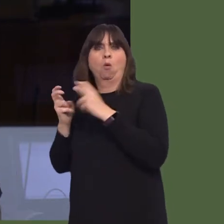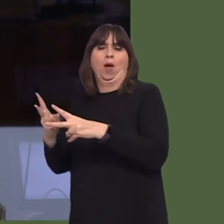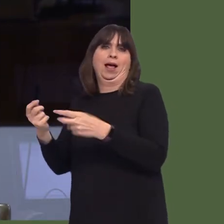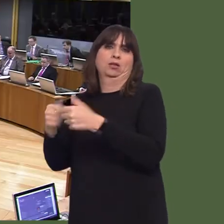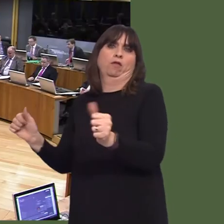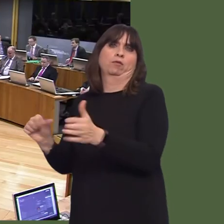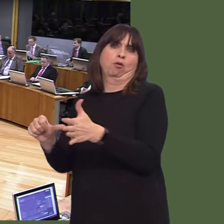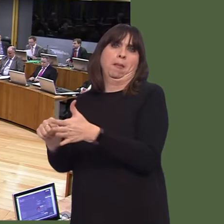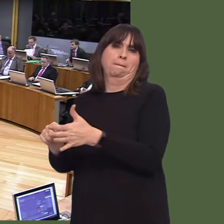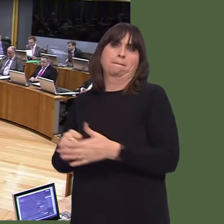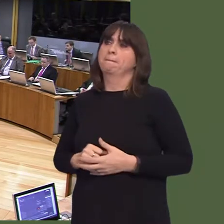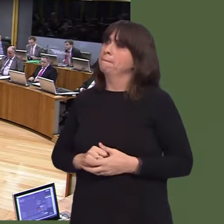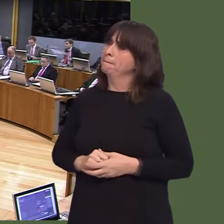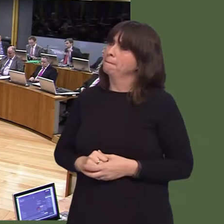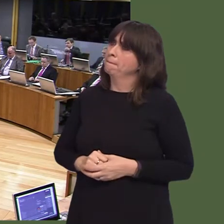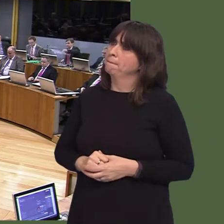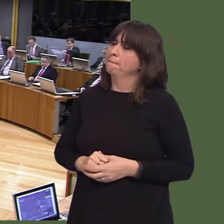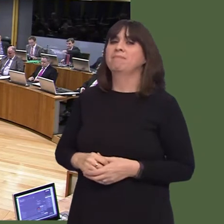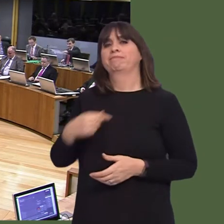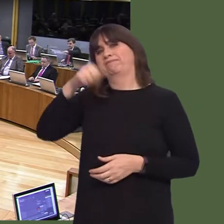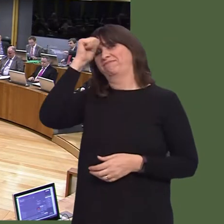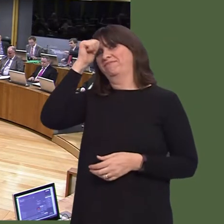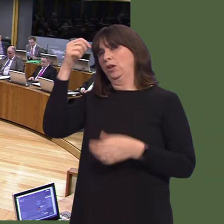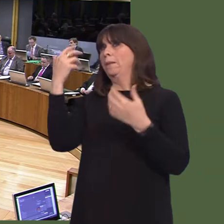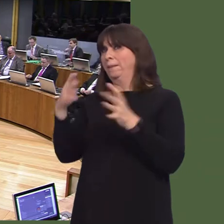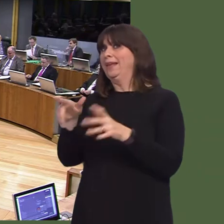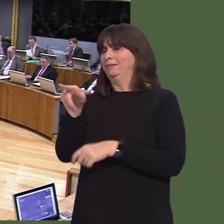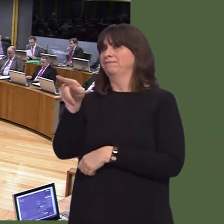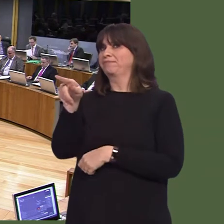I see it with younger people: they have a drive and a confidence that we didn't have,